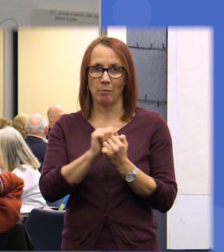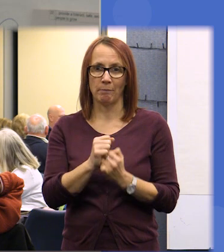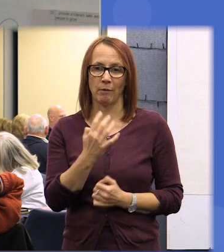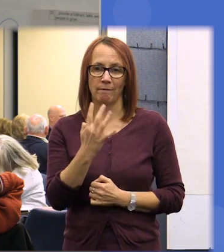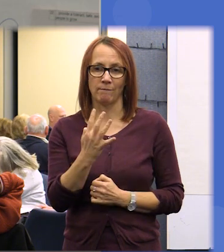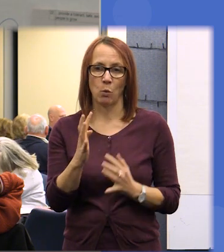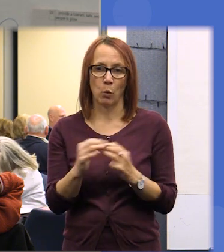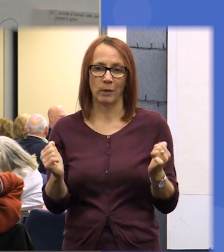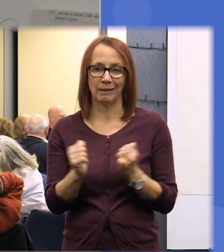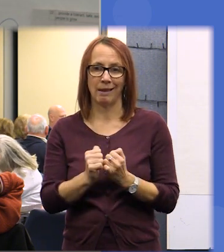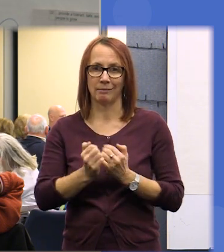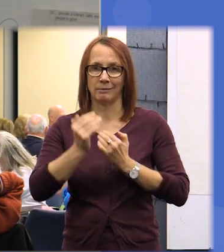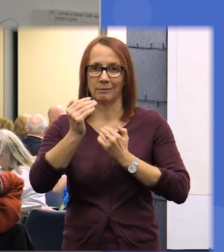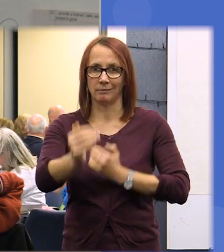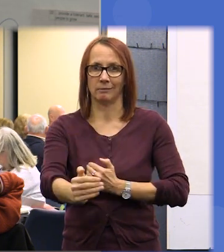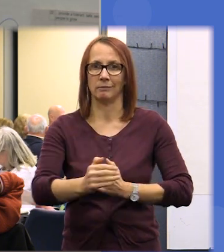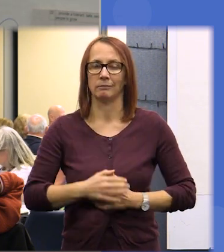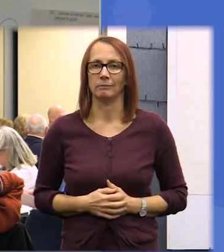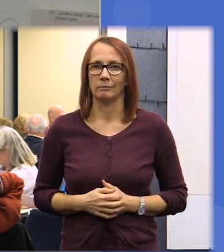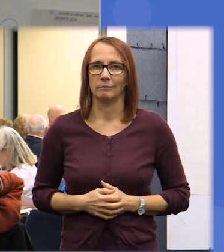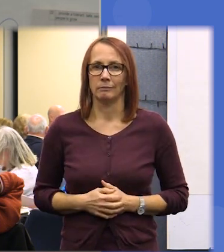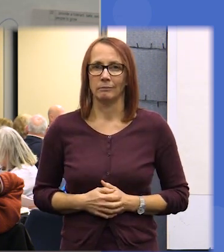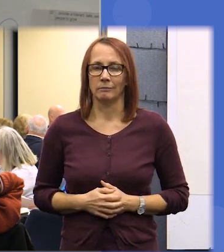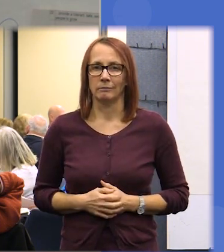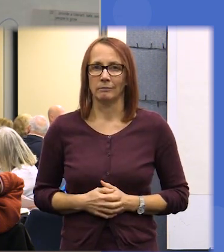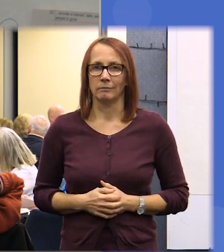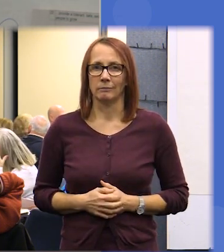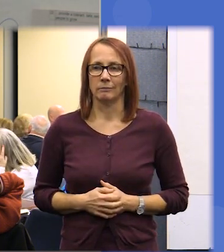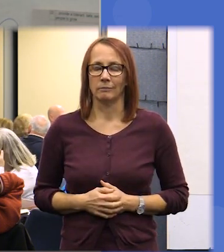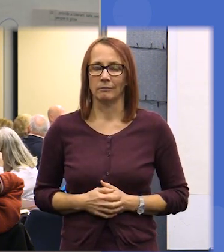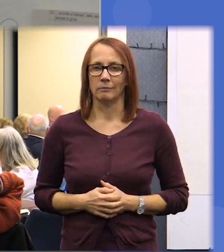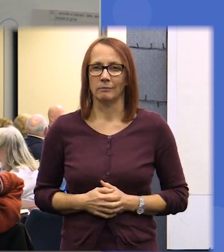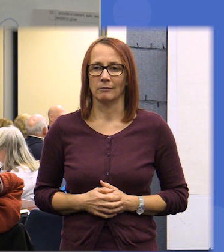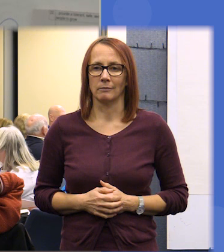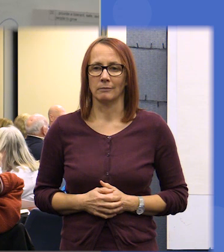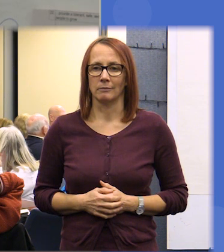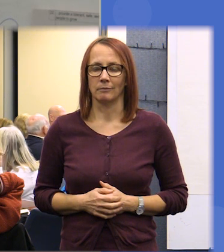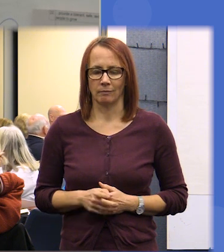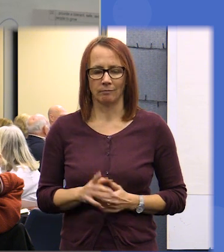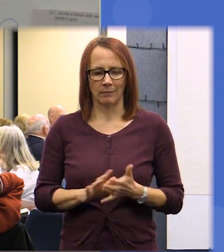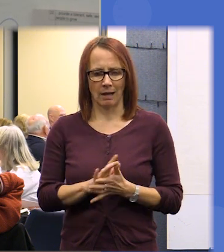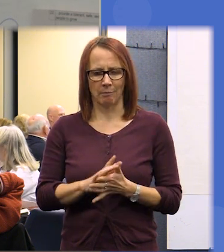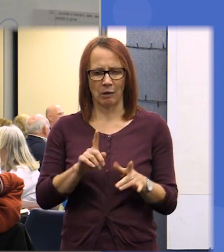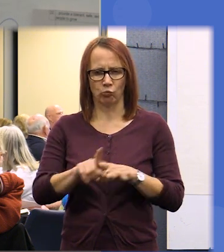across those areas that will have a major impact on the future of Scotland